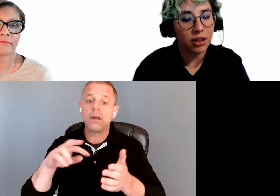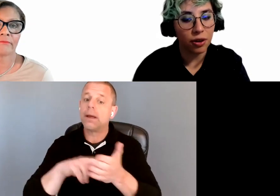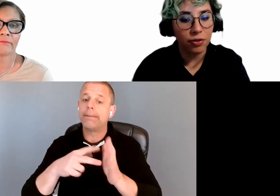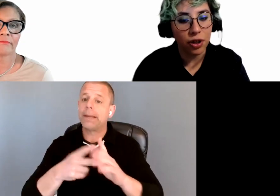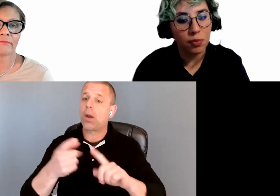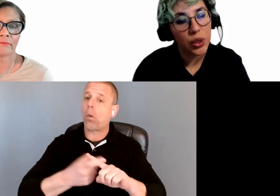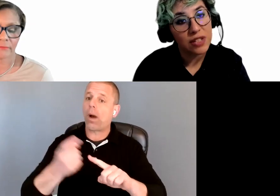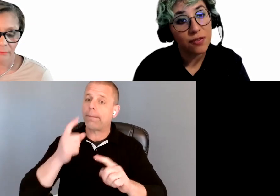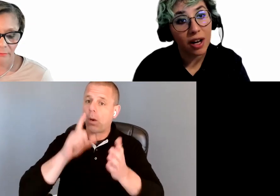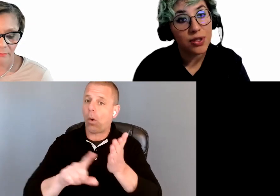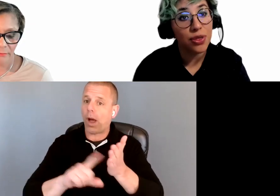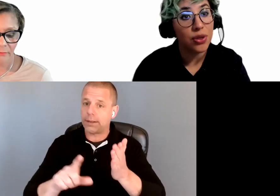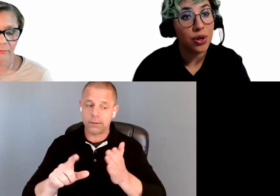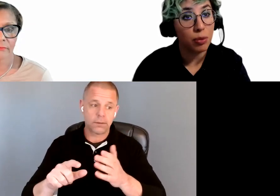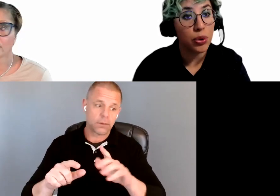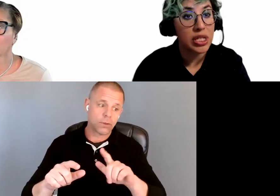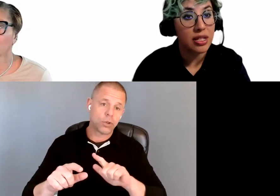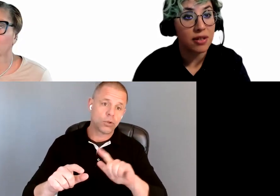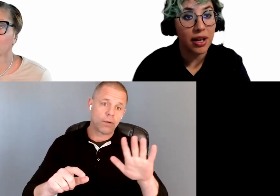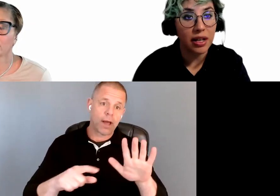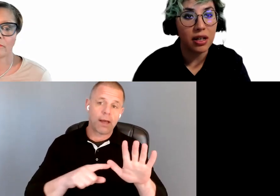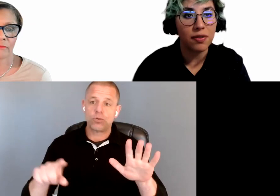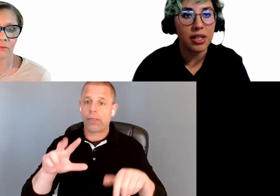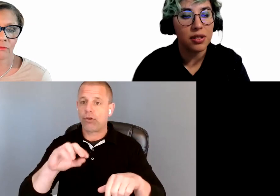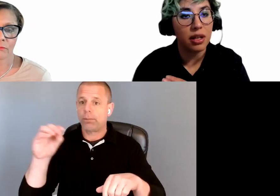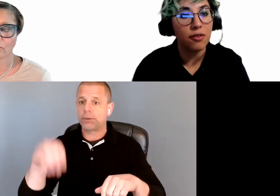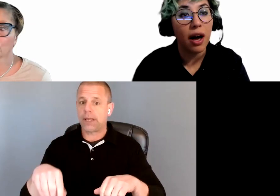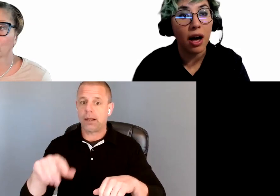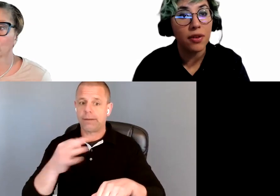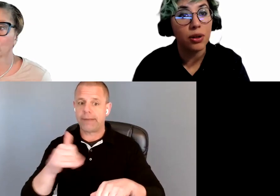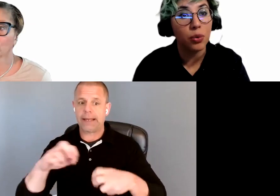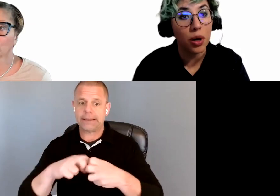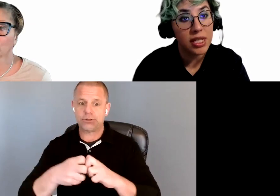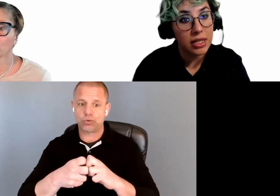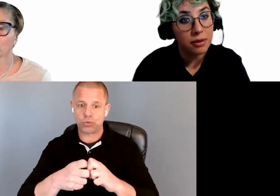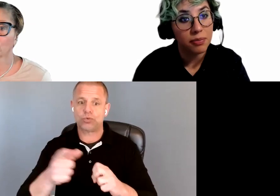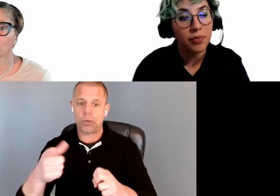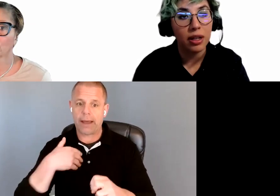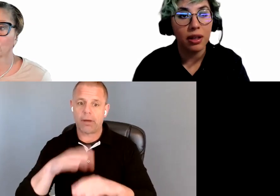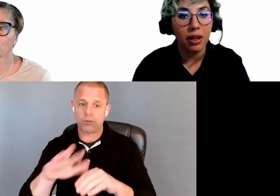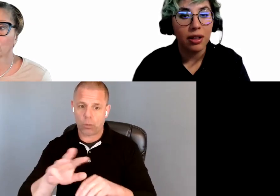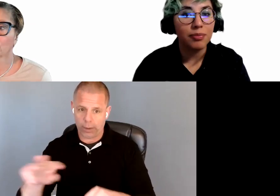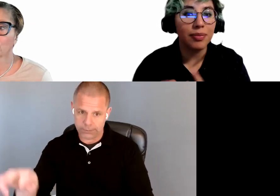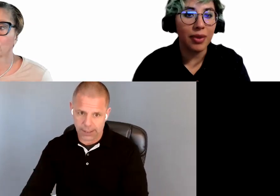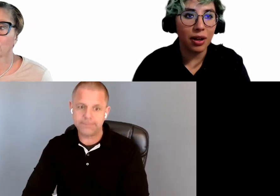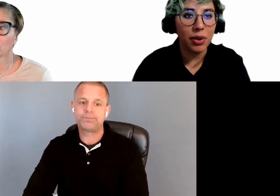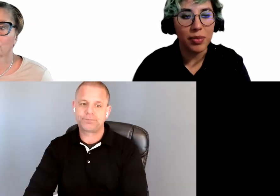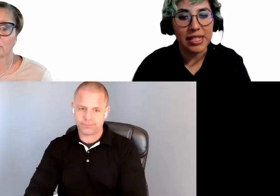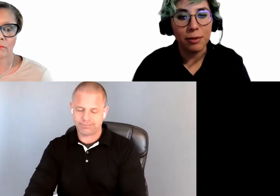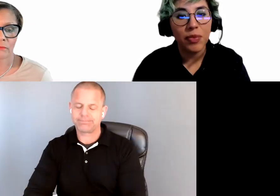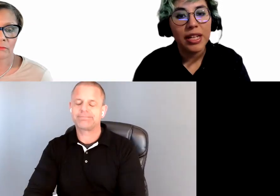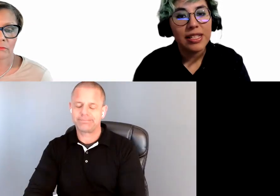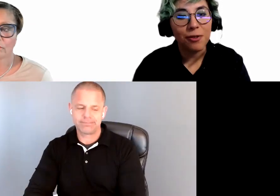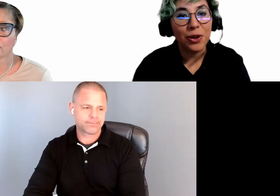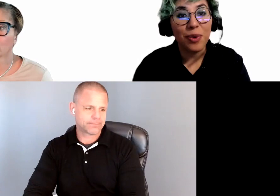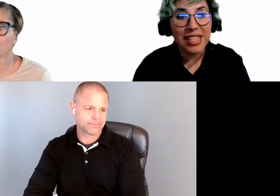go from 25% to 30% of any of the issues that you have in your website. A bit missing. So the rest